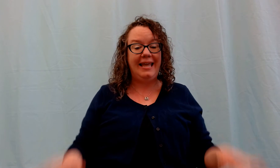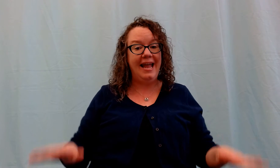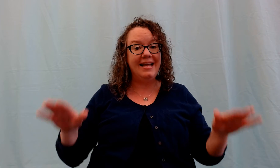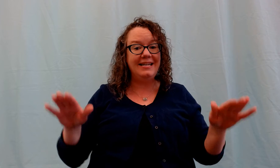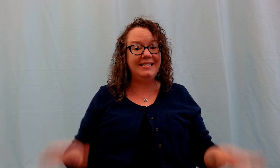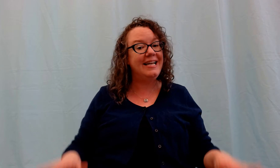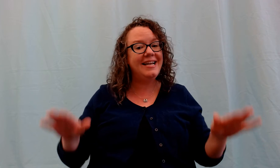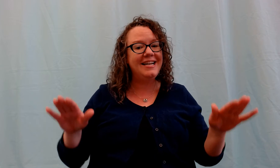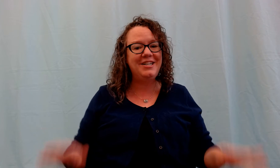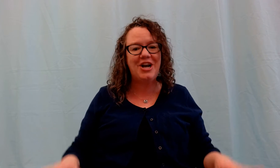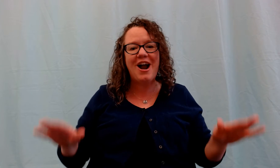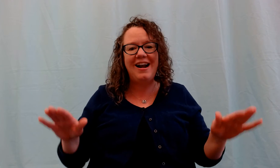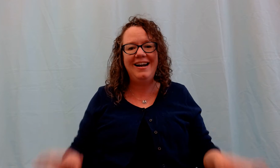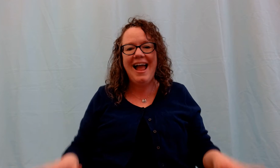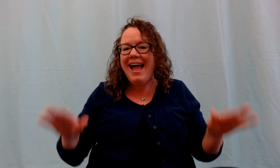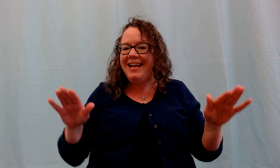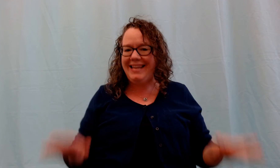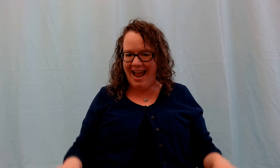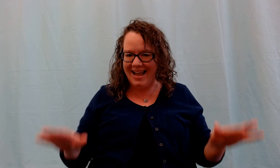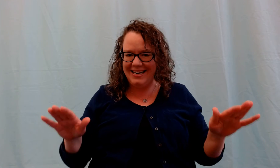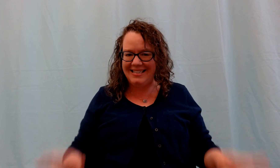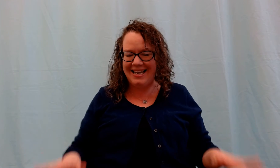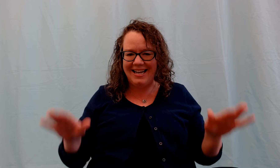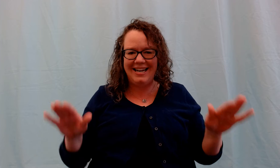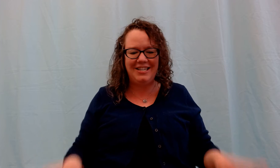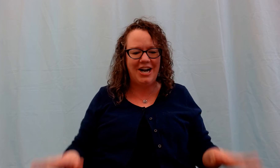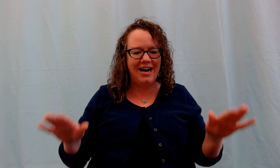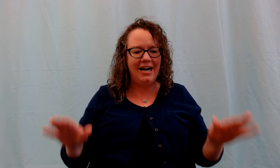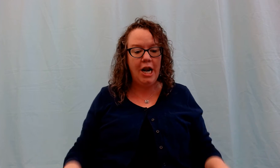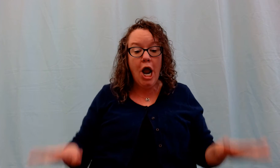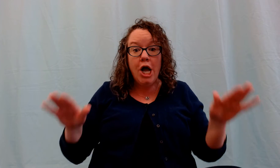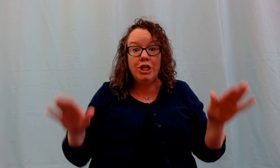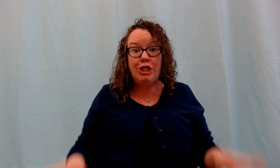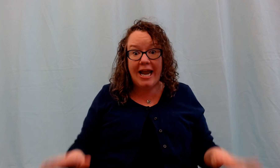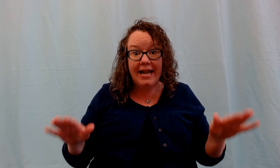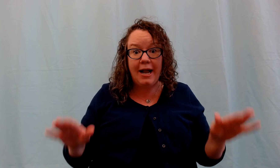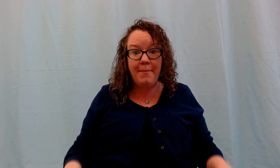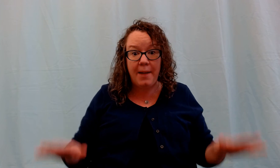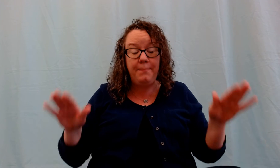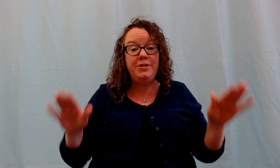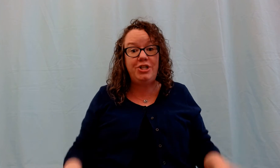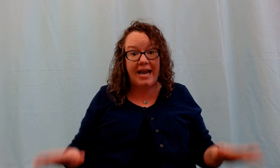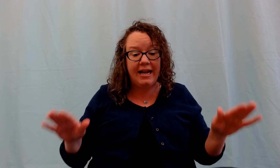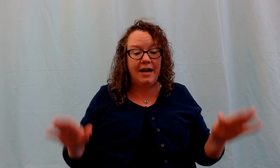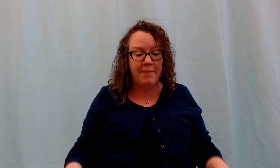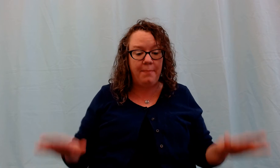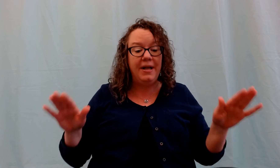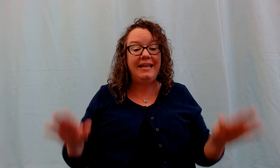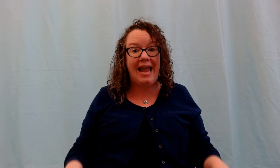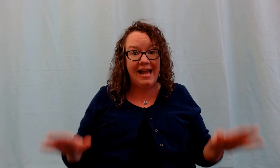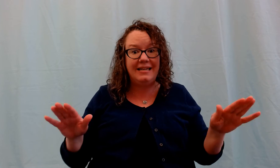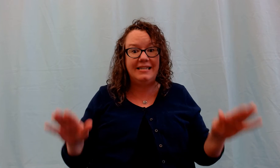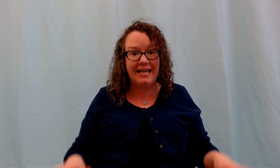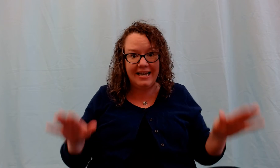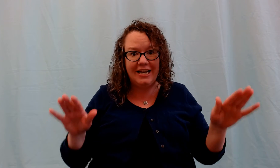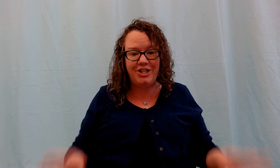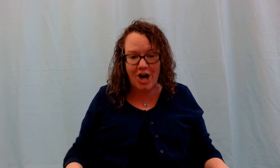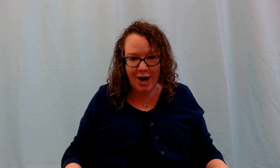#Candies in a jar. Candies in a jar. Shake them up! Shake them up! Candies in a jar.#